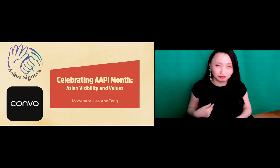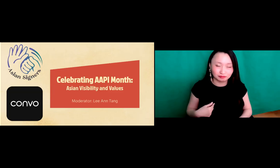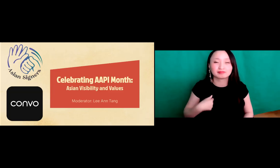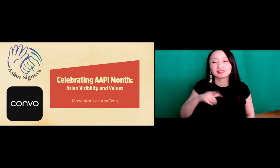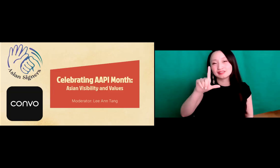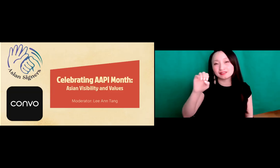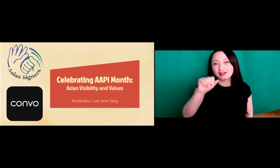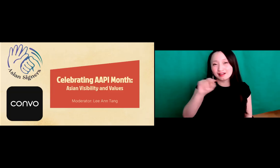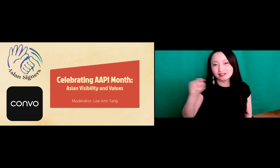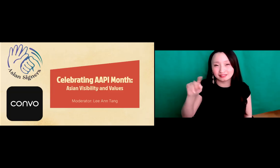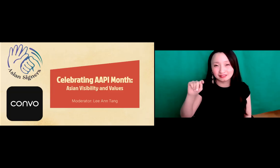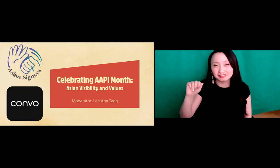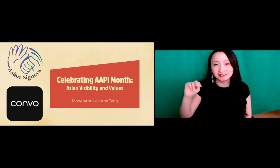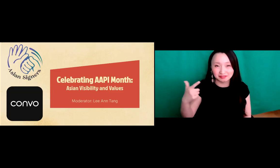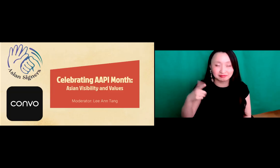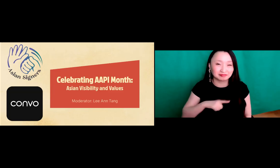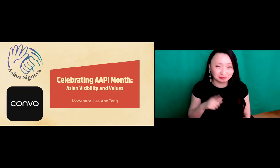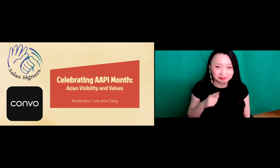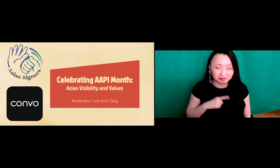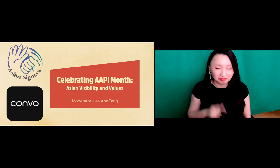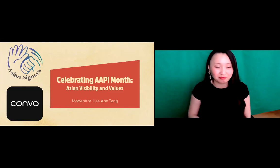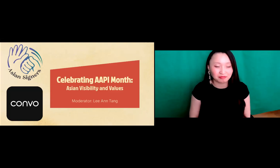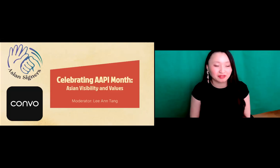important issue you know I'm the moderator today and again my name is Lee